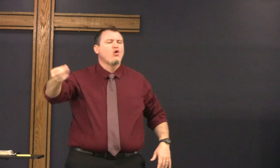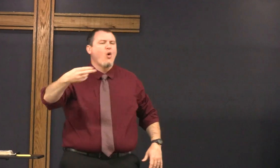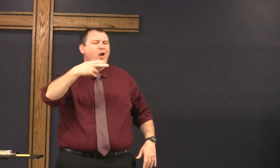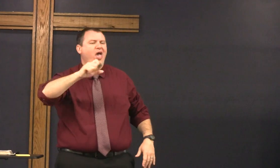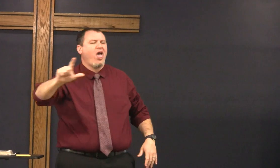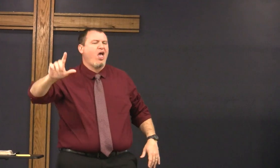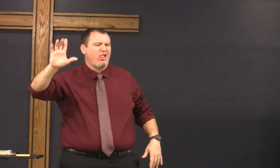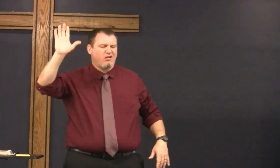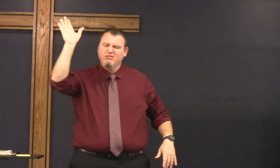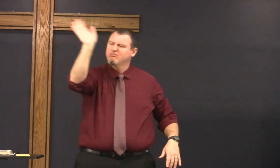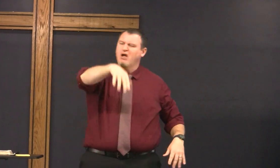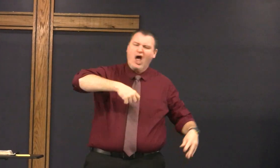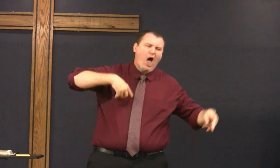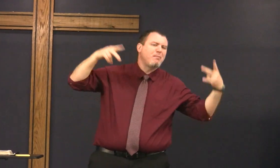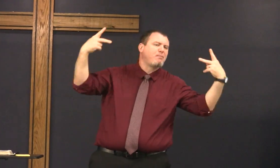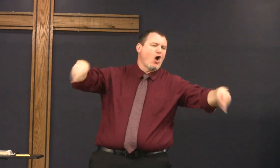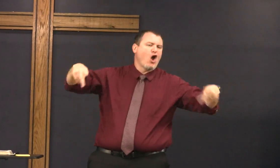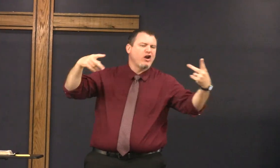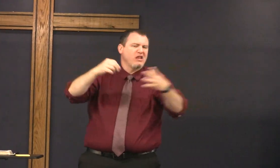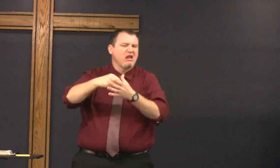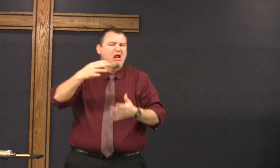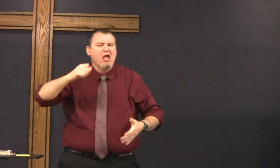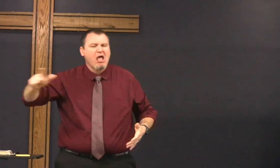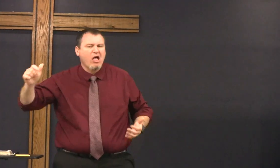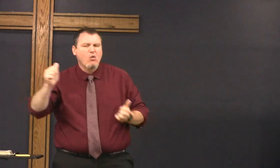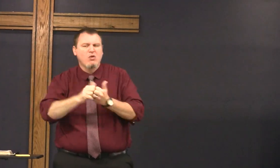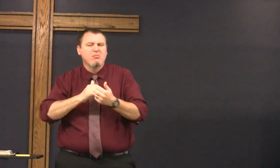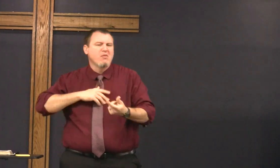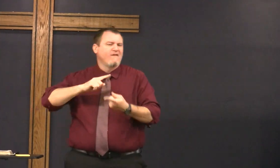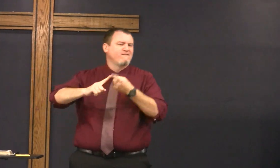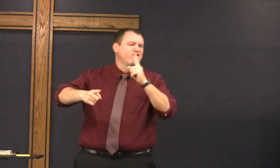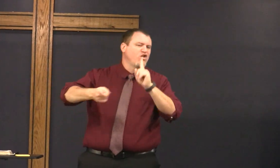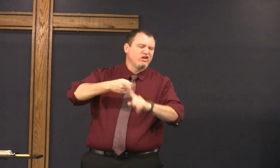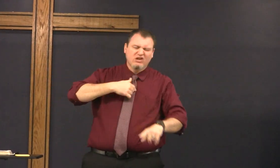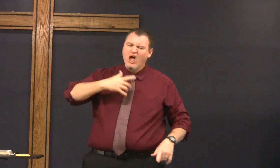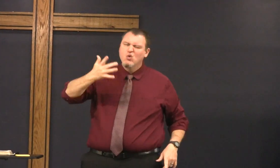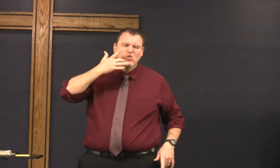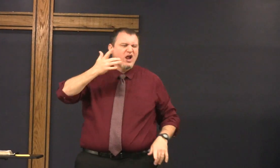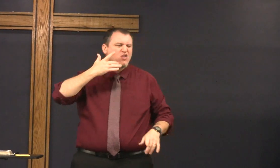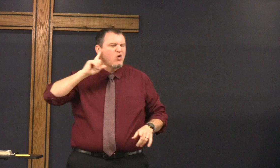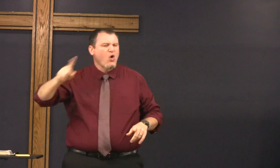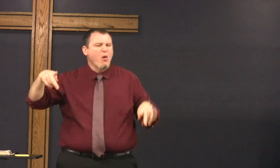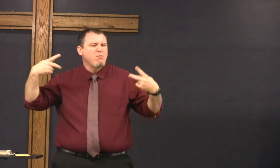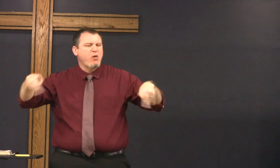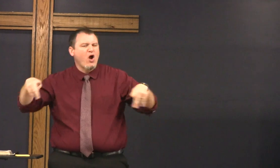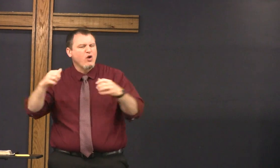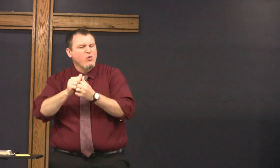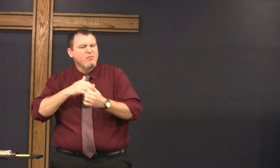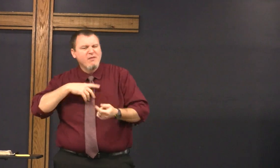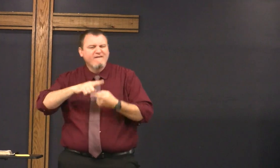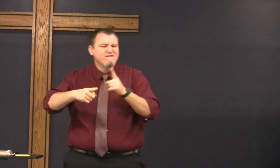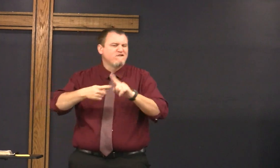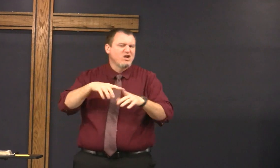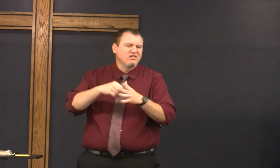I don't need Jesus I'll just go to hell i'll party in hell with my friends I'd rather go party with